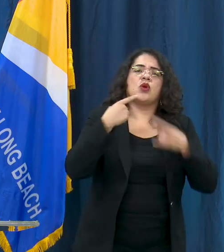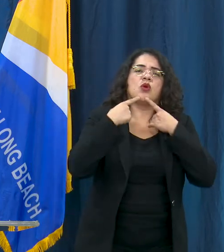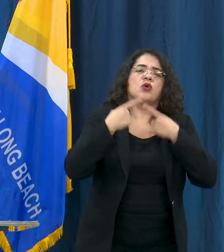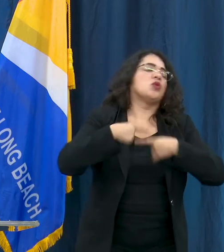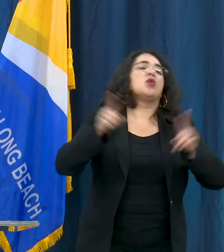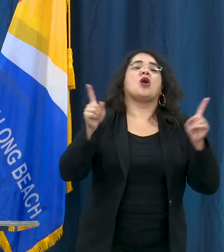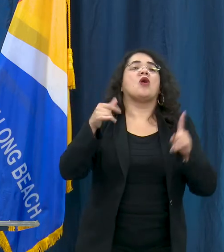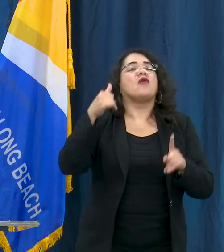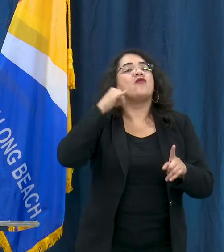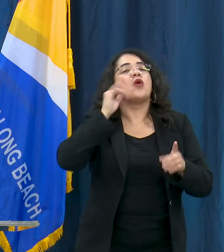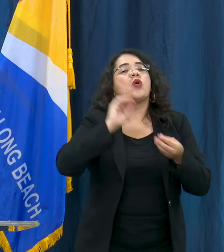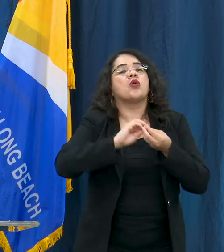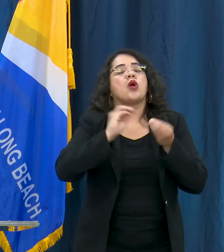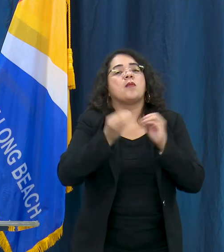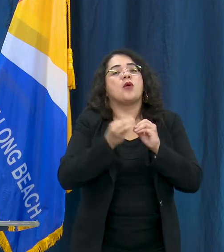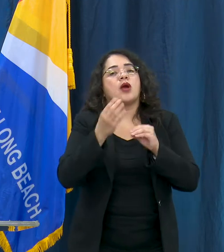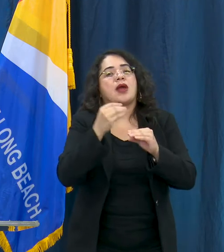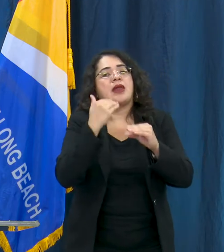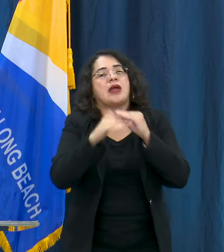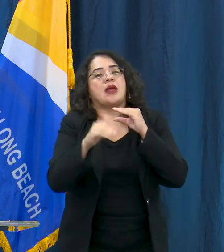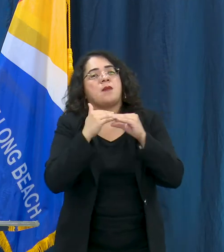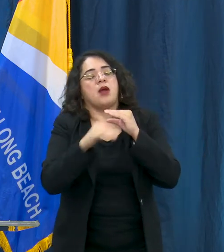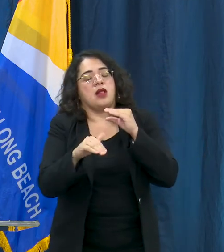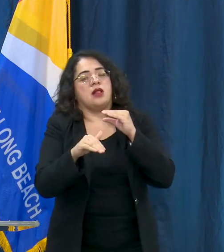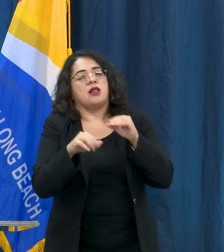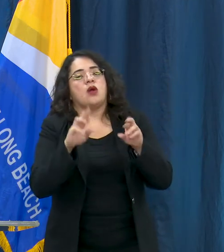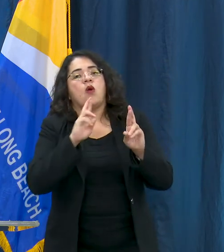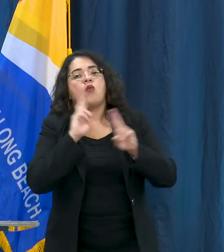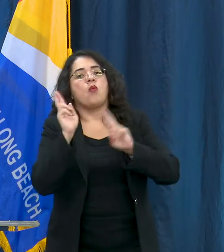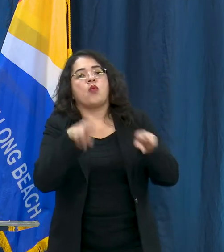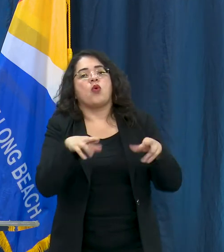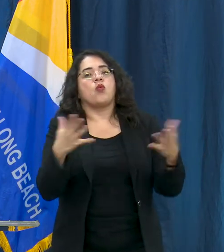number and email to report any business